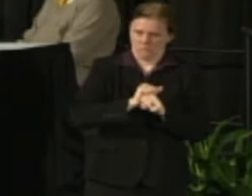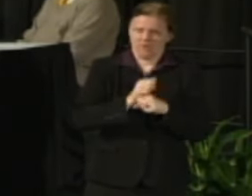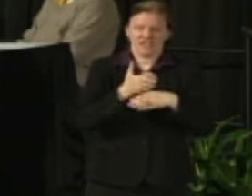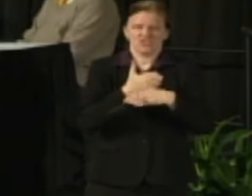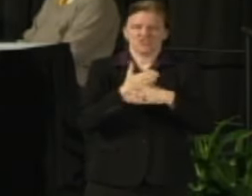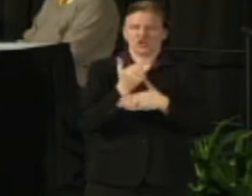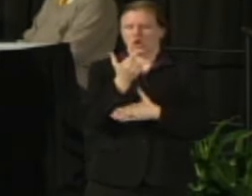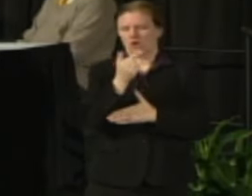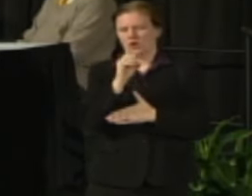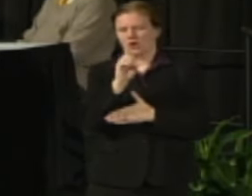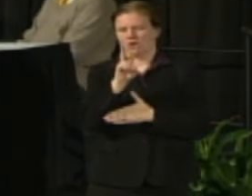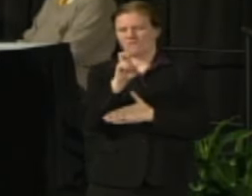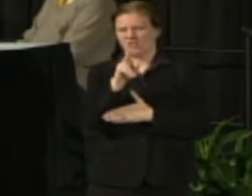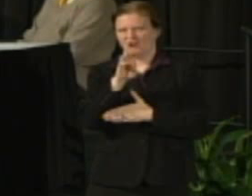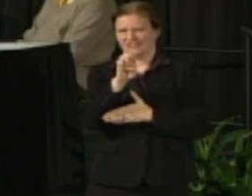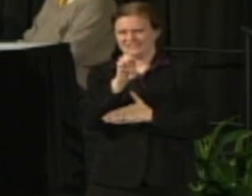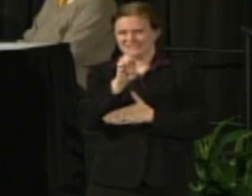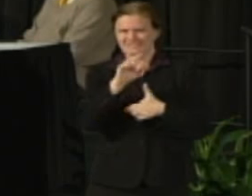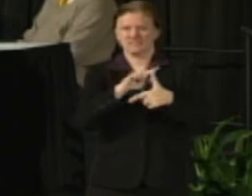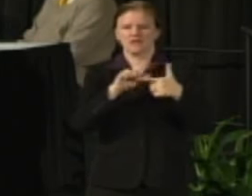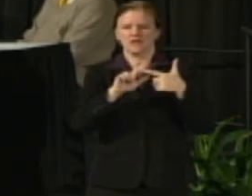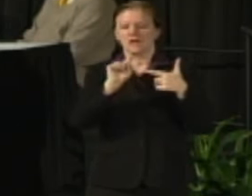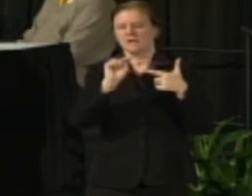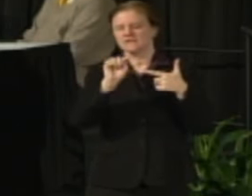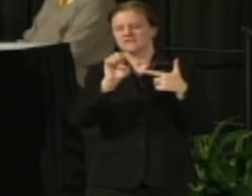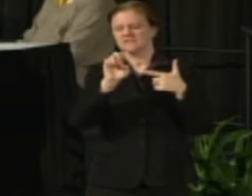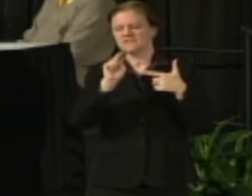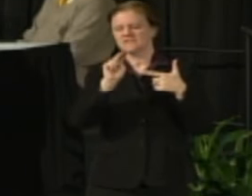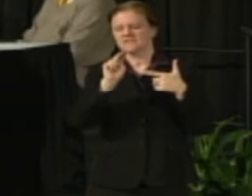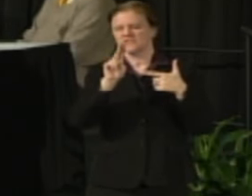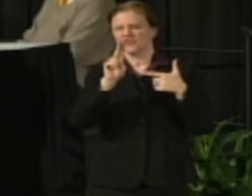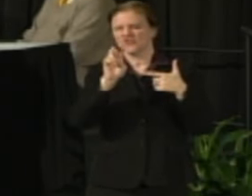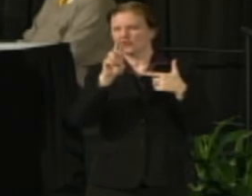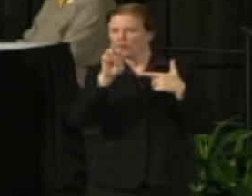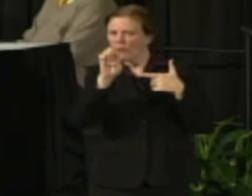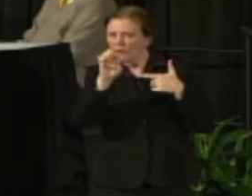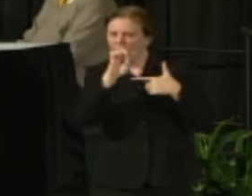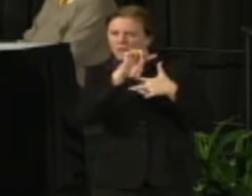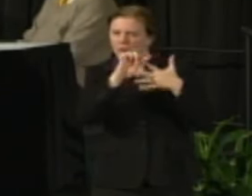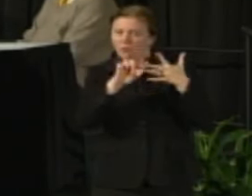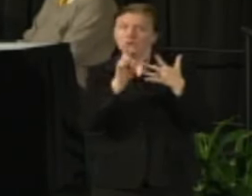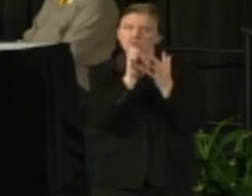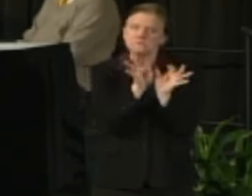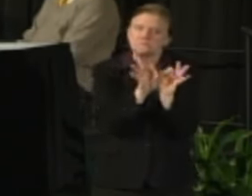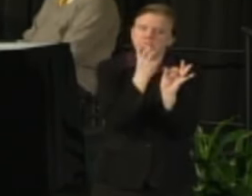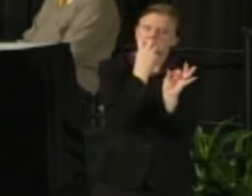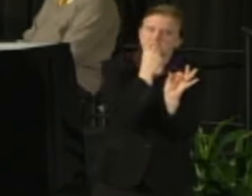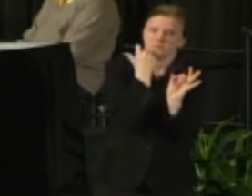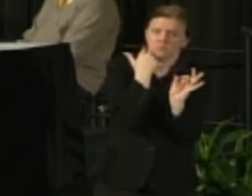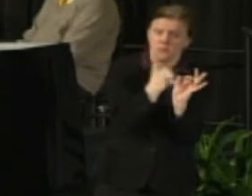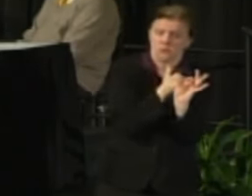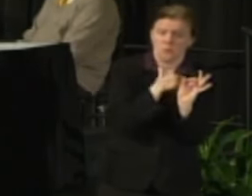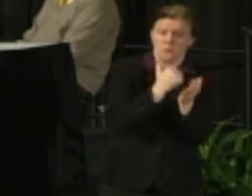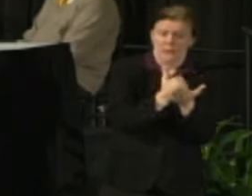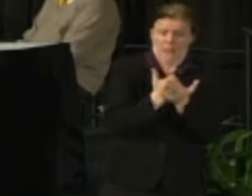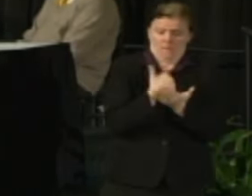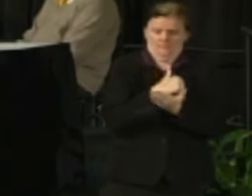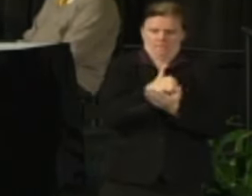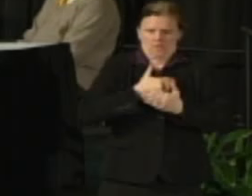when we talk about tenure and indefinite status those are things that have been critically important that have enabled us at UWM to operate in a manner